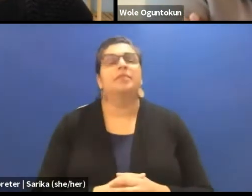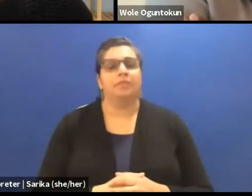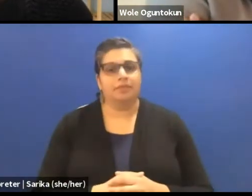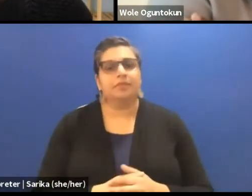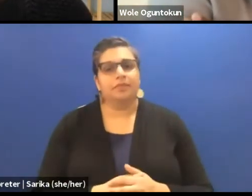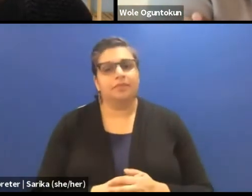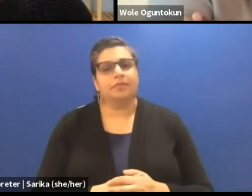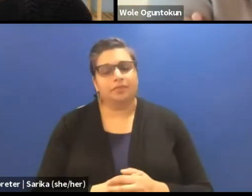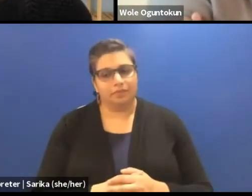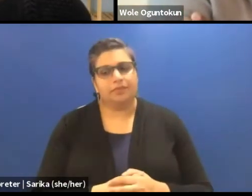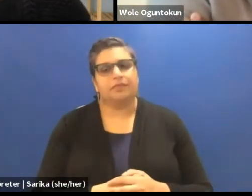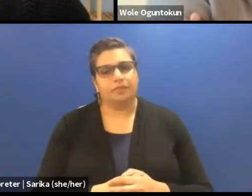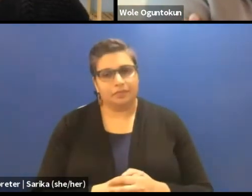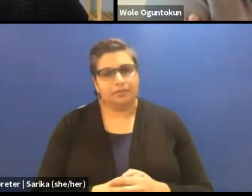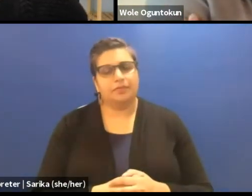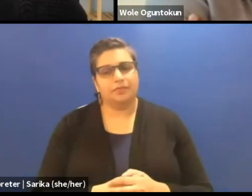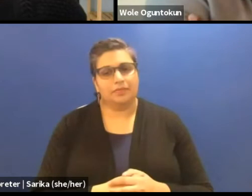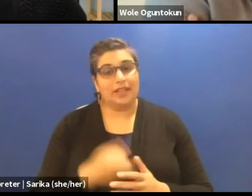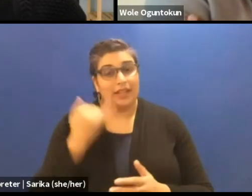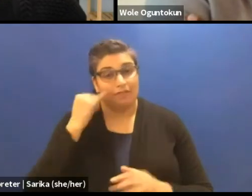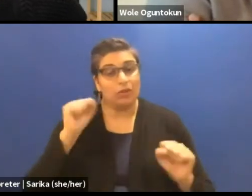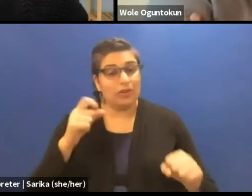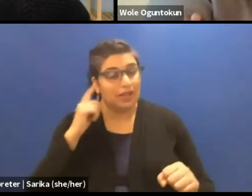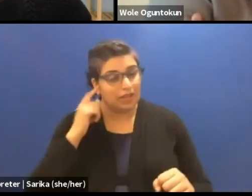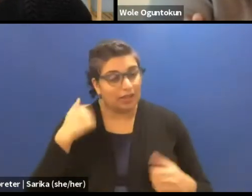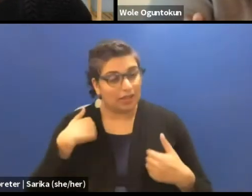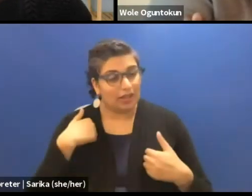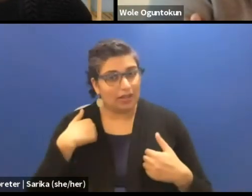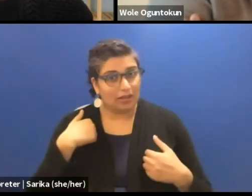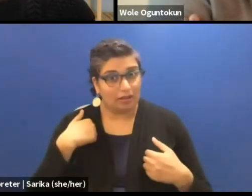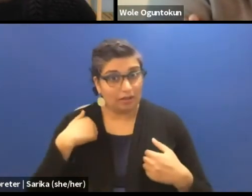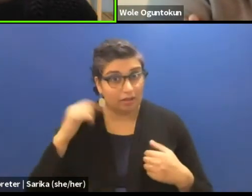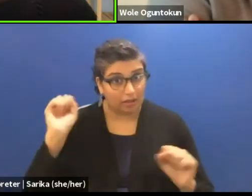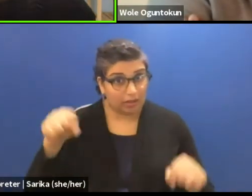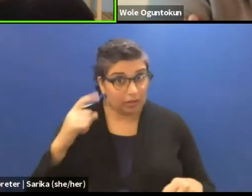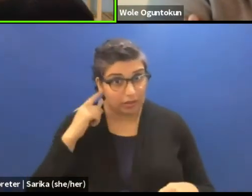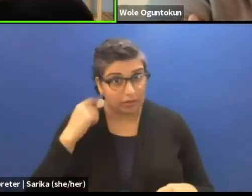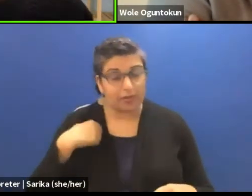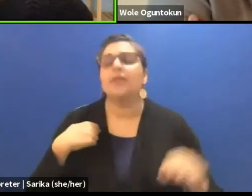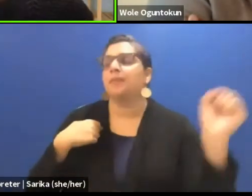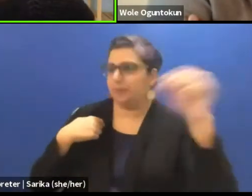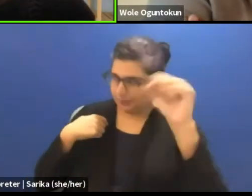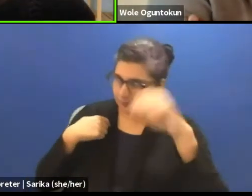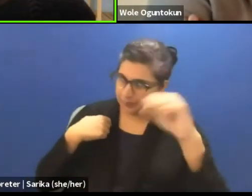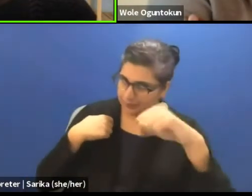Yes, can you hear me? Yes, we can hear you now, go ahead.